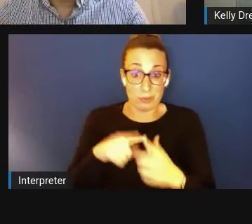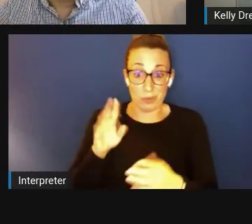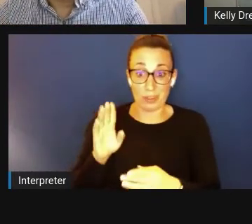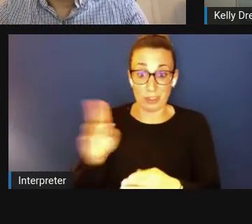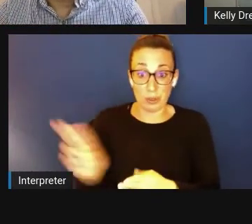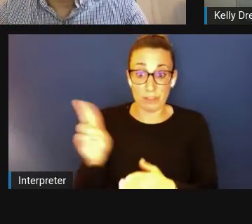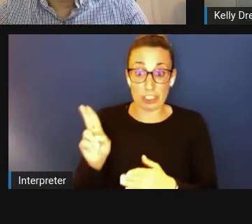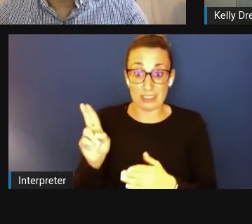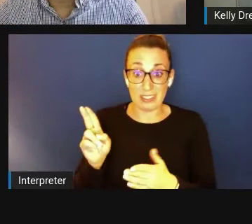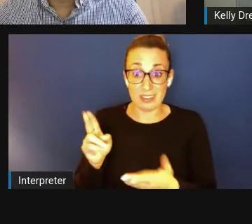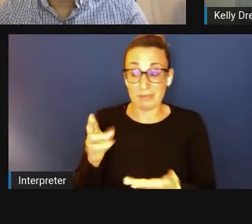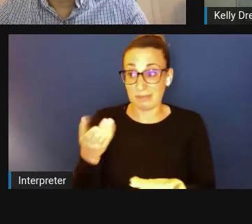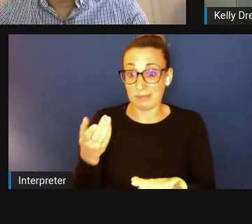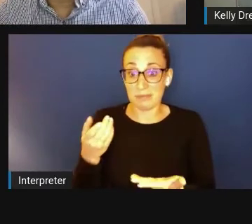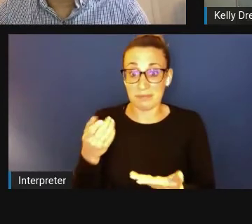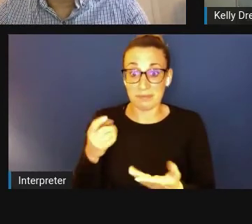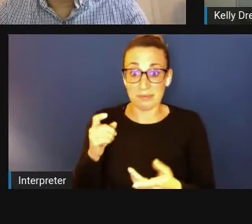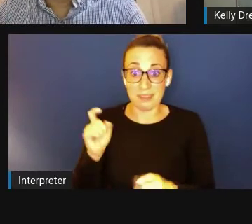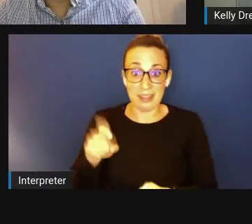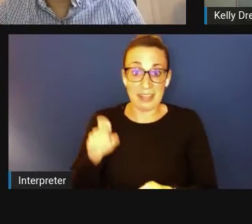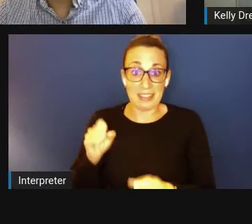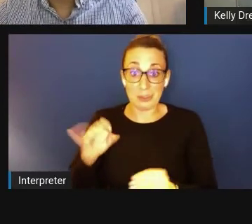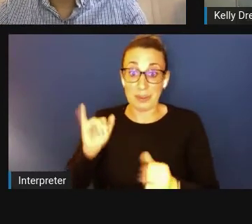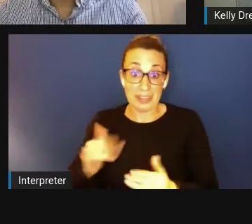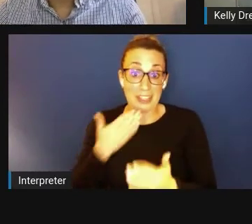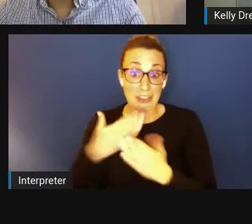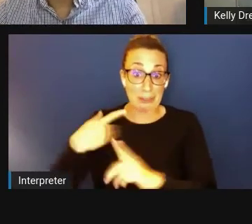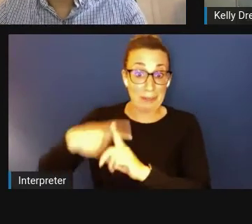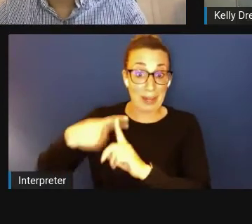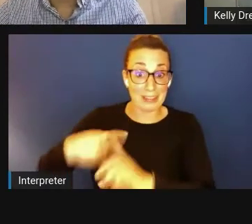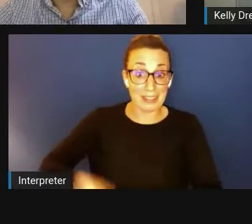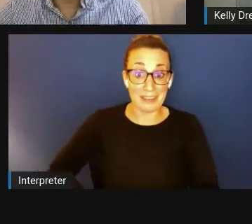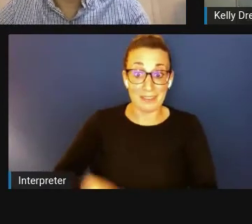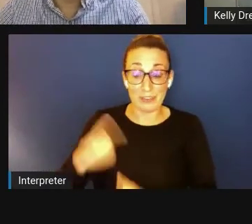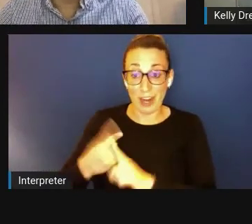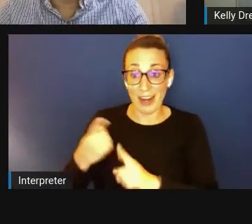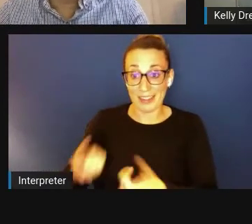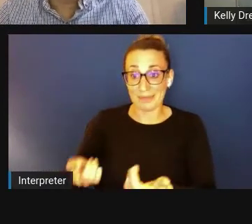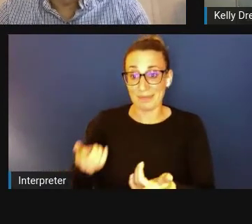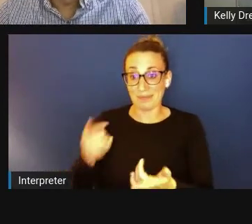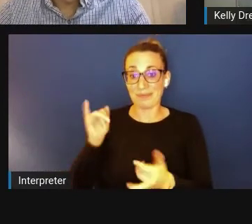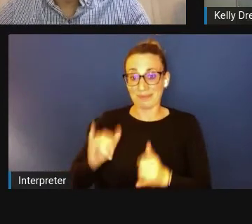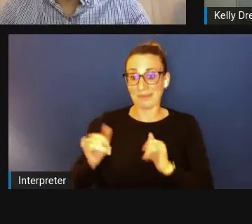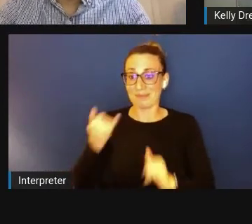Kelly Drew: Yeah. They want their Gatorade. Ashim Subedee: Yep. Johnathan M. Holifield: That's right.